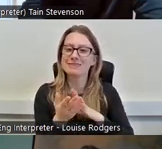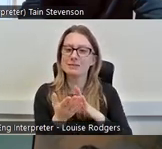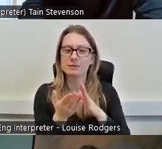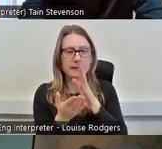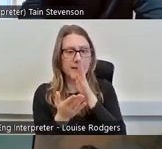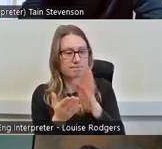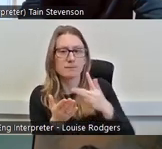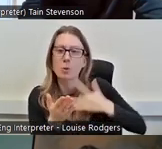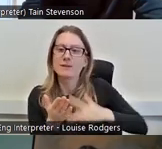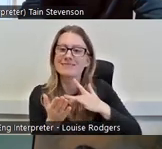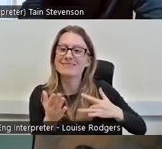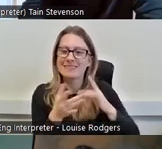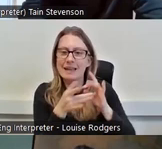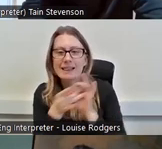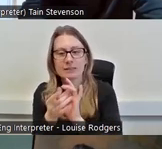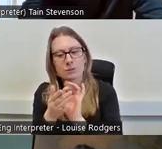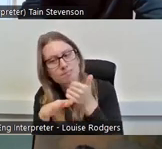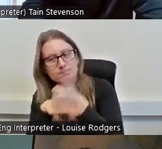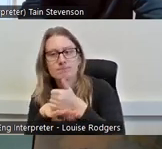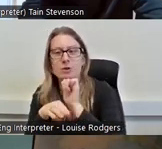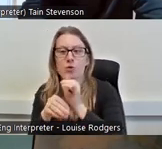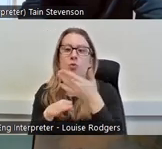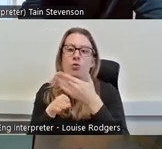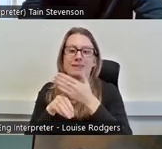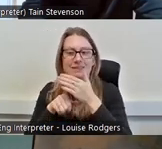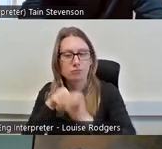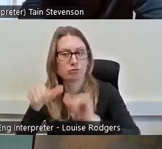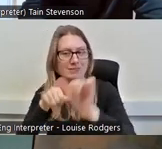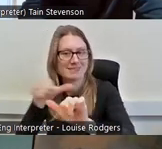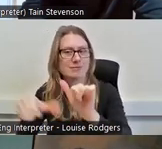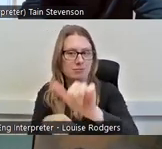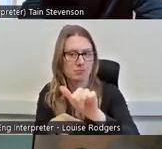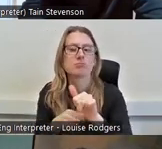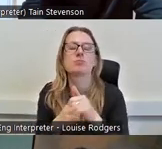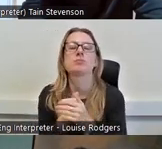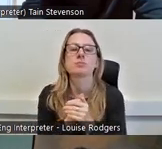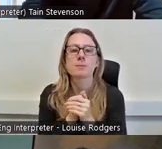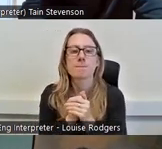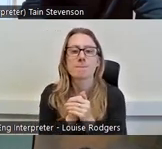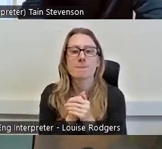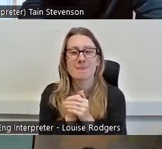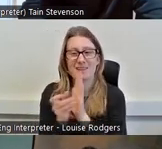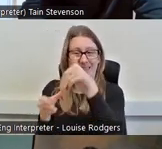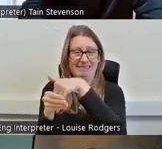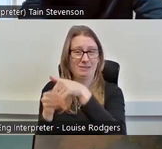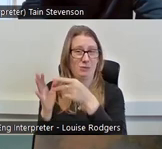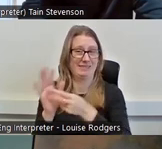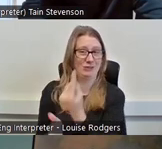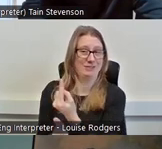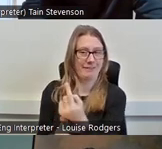working processes and development opportunities within your organisation. So our staff and our